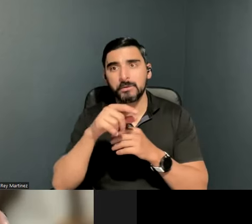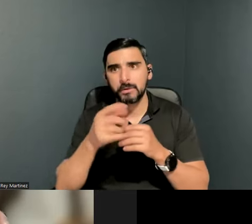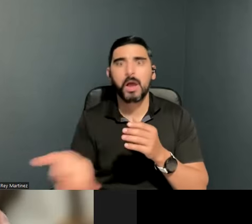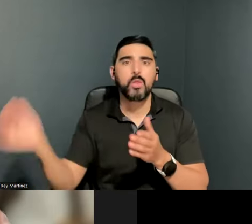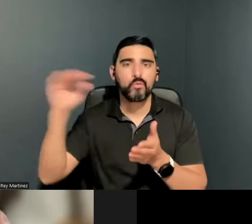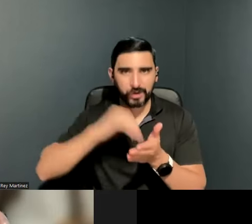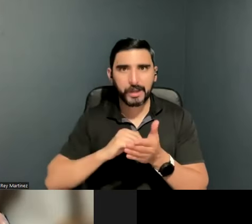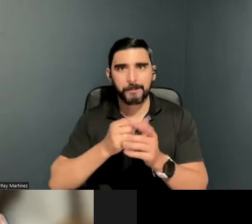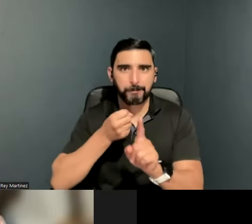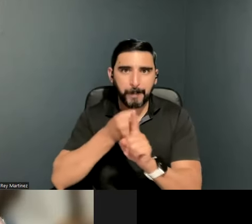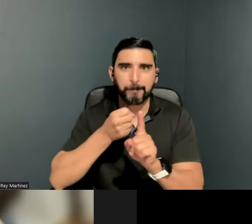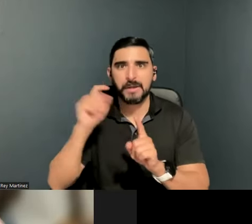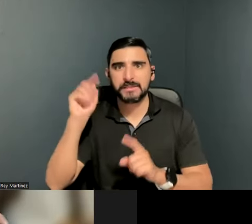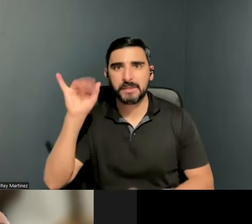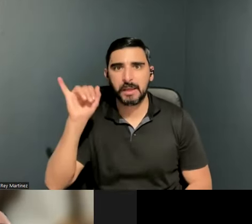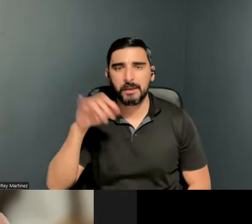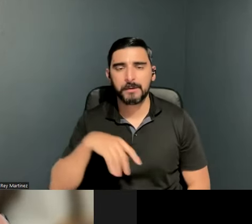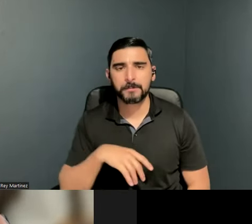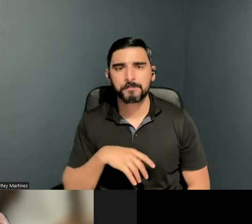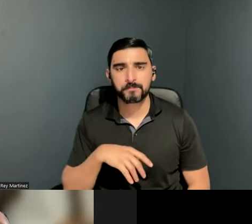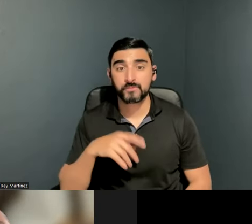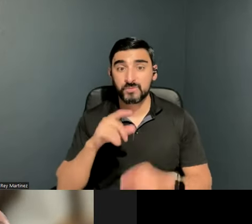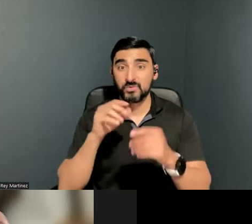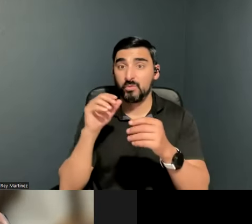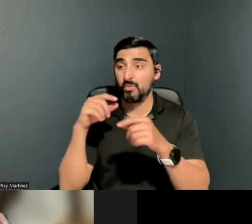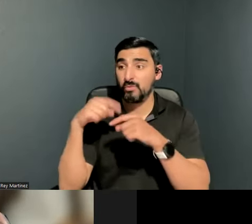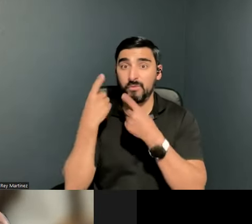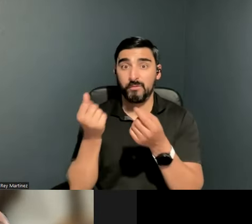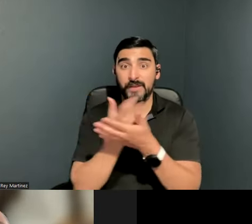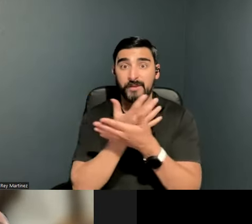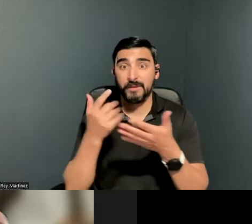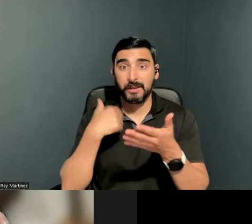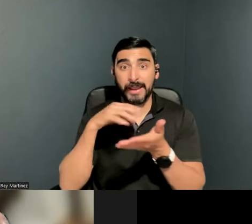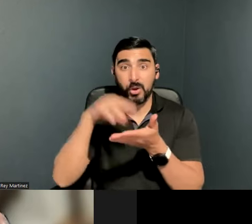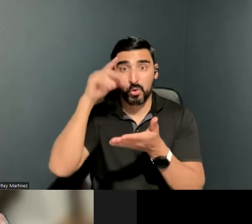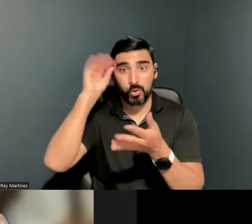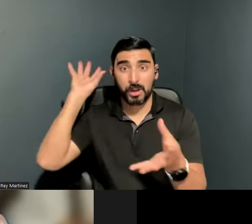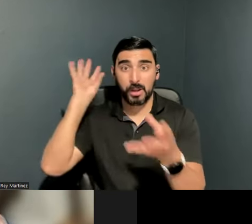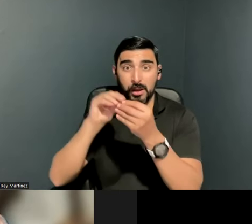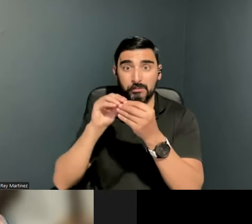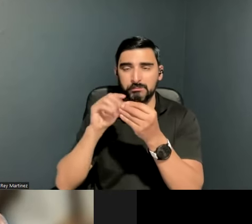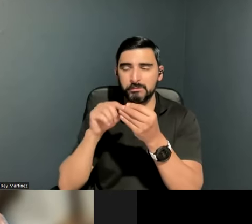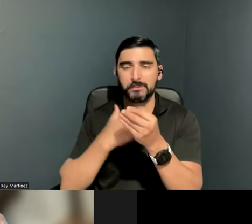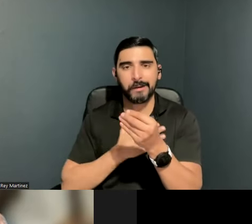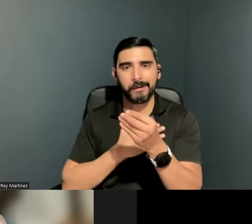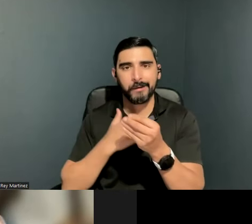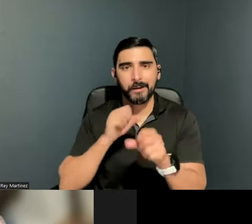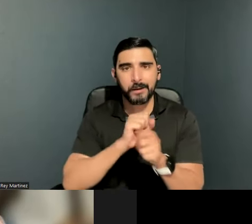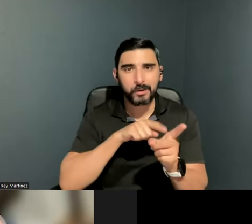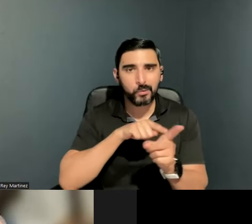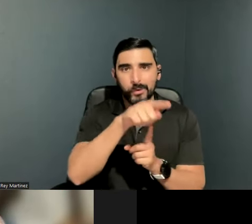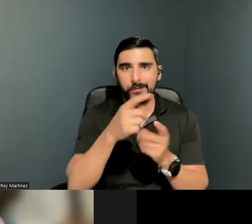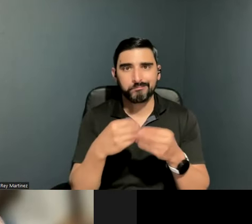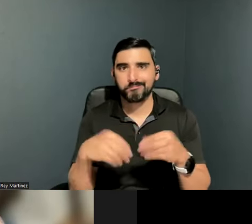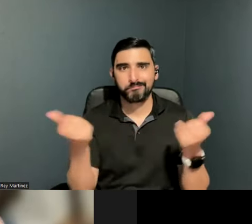pretty much everything I had learned over the past 10 years, the career I built, just disappeared.